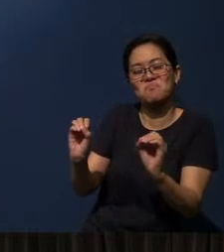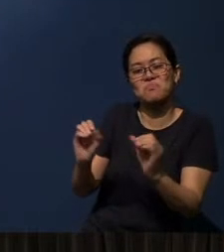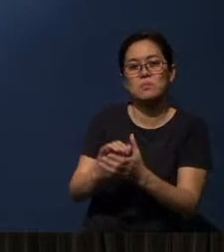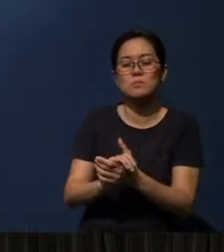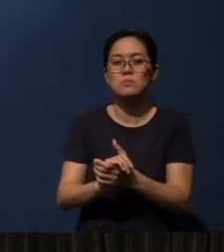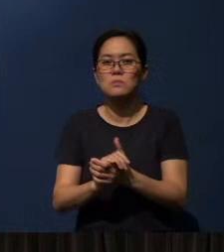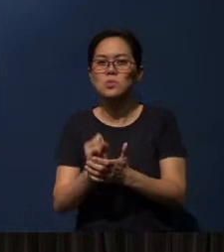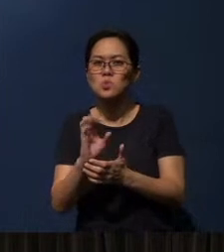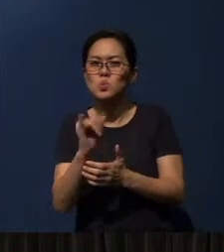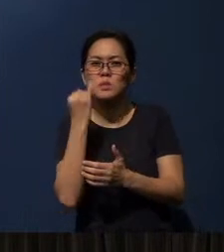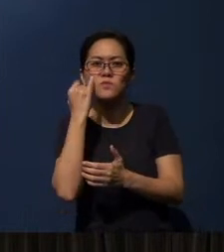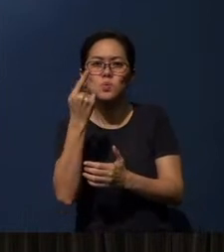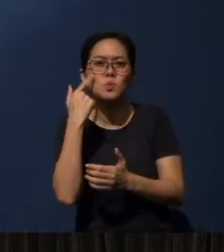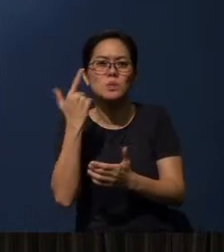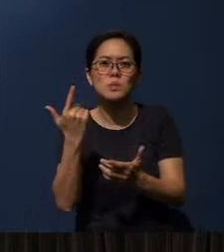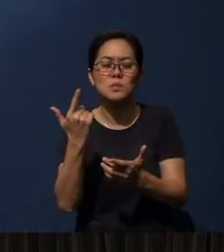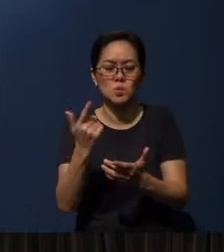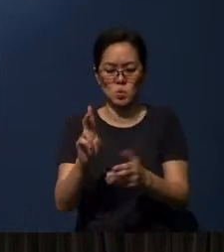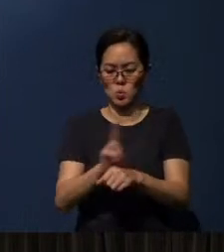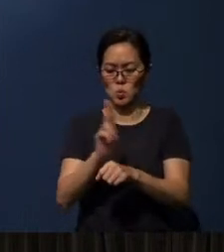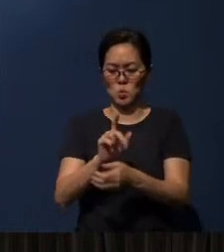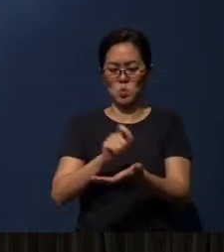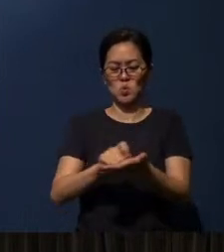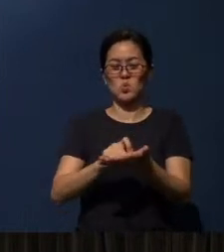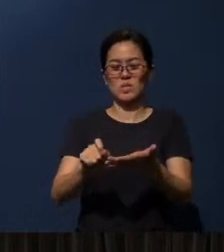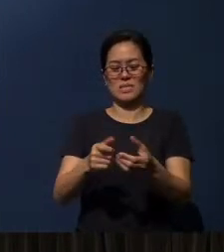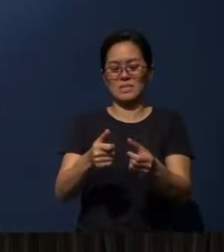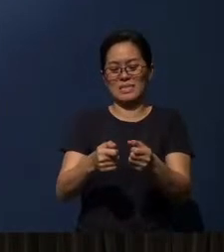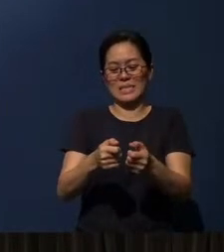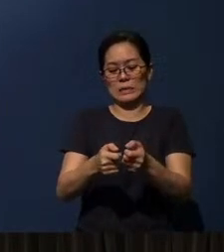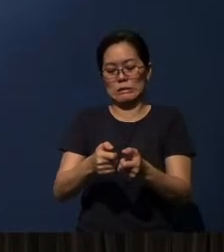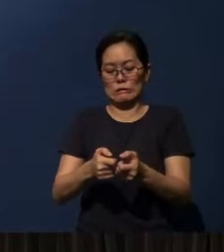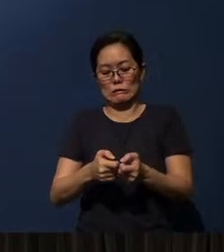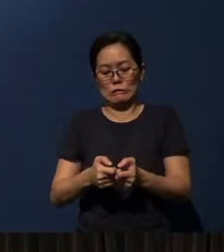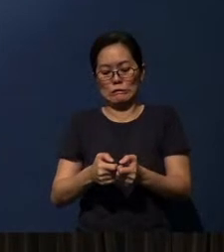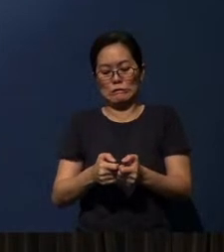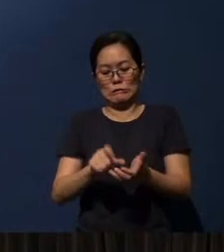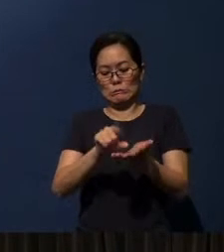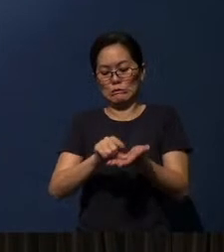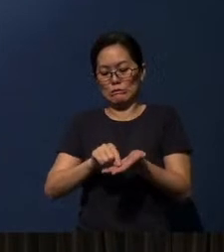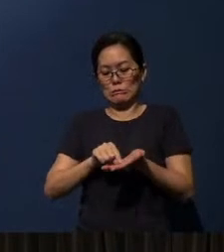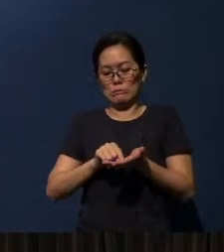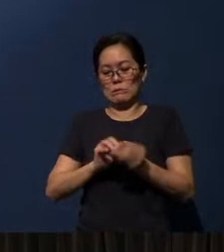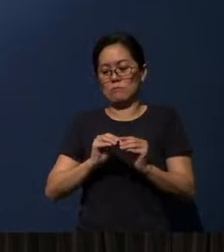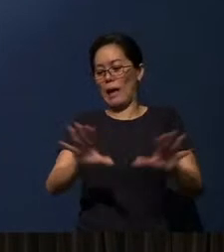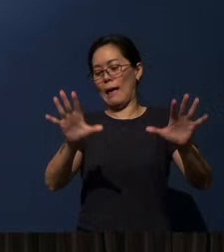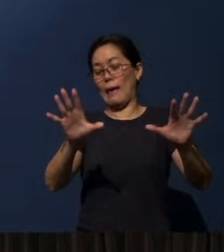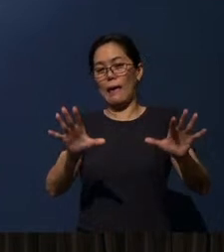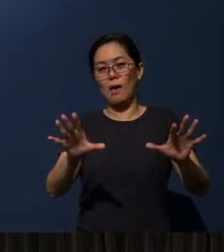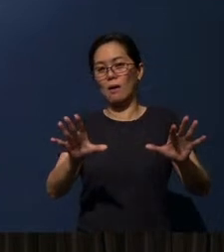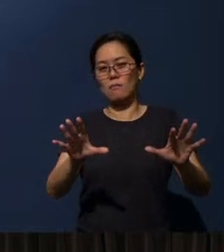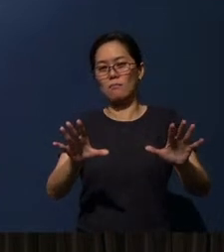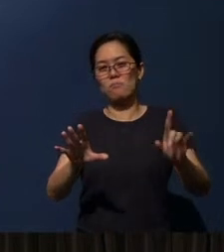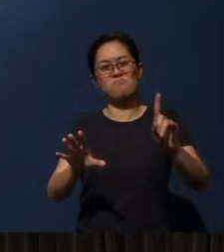So if you’re thinking of using the written form to print a Bible and to reach out to them, you have to wait a long time.